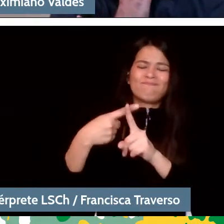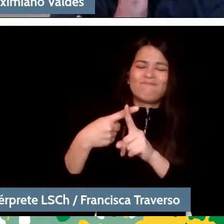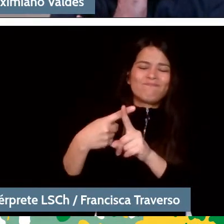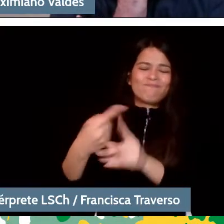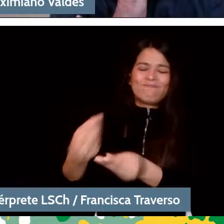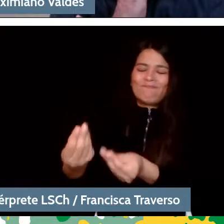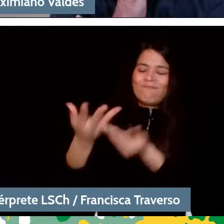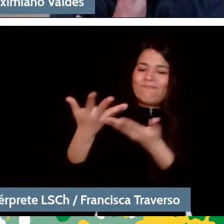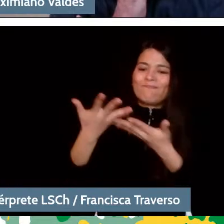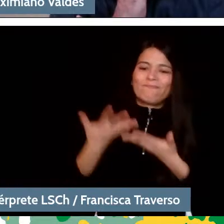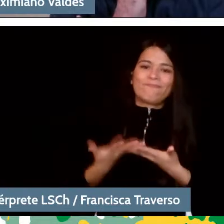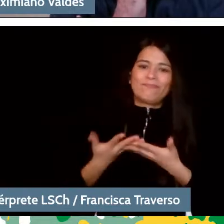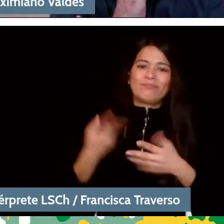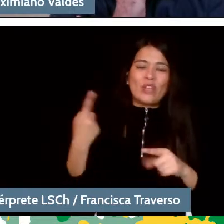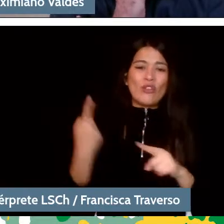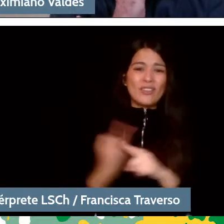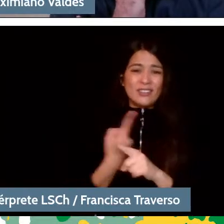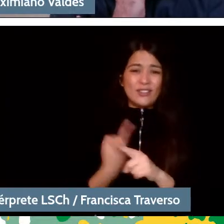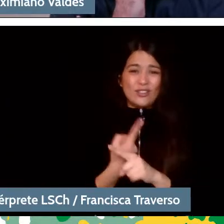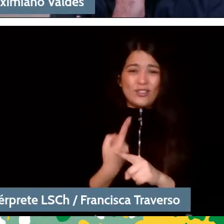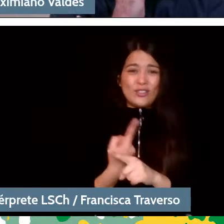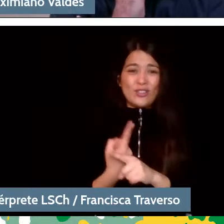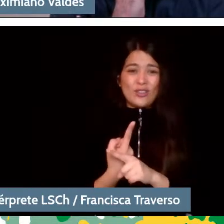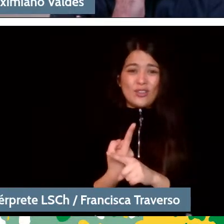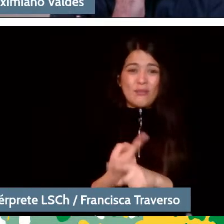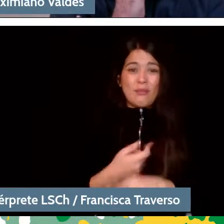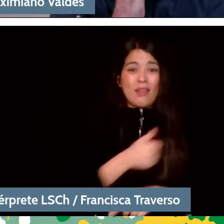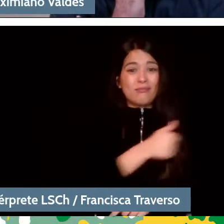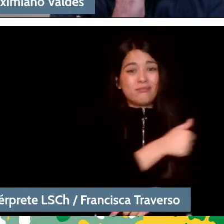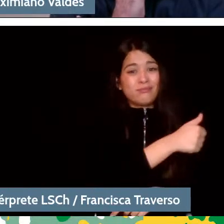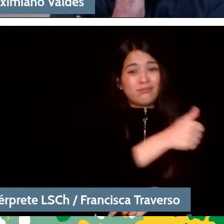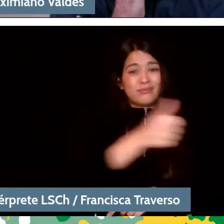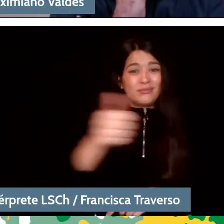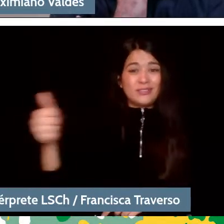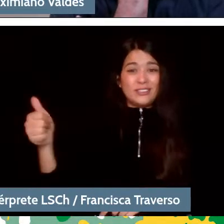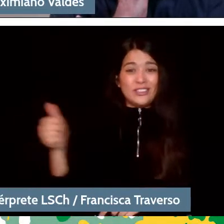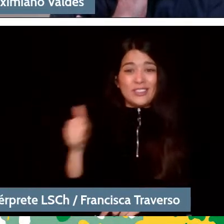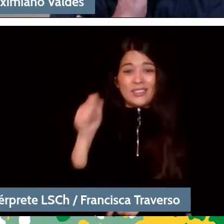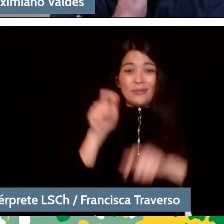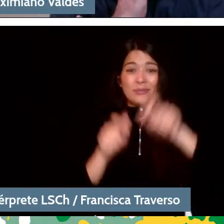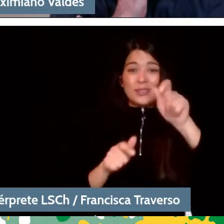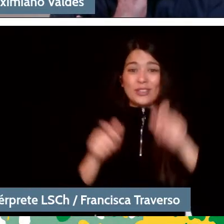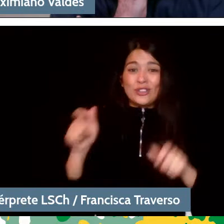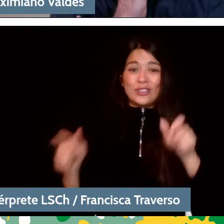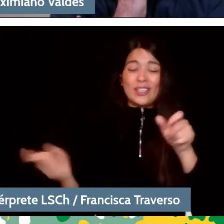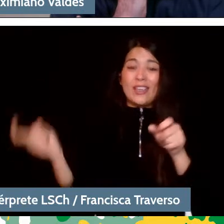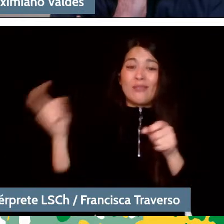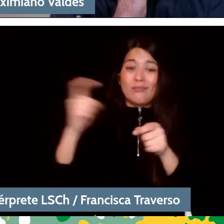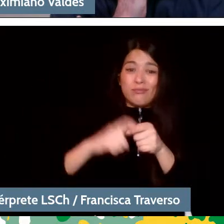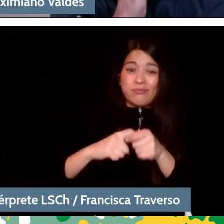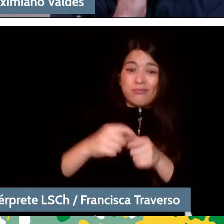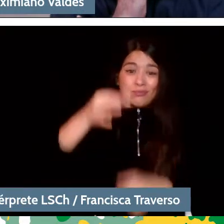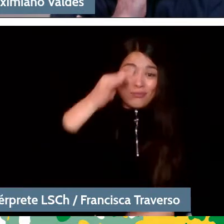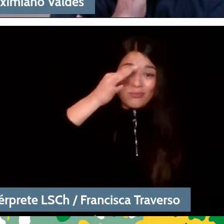for all the people who have witnessed this conversation.